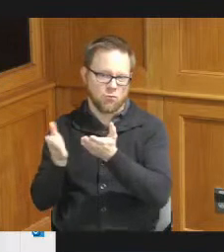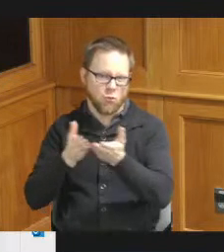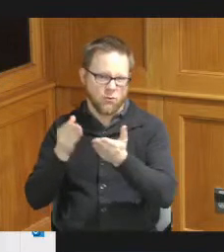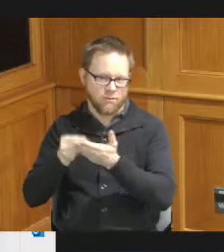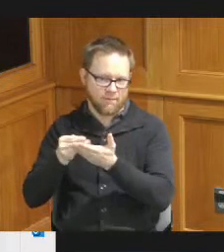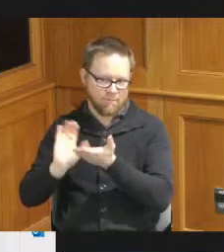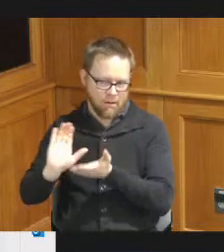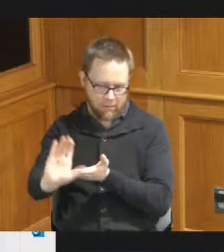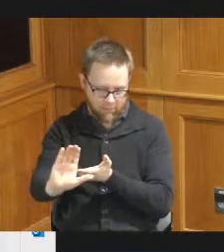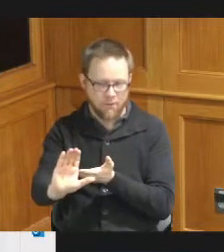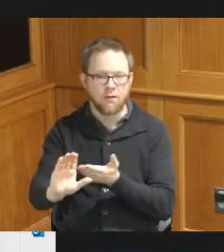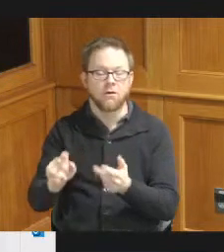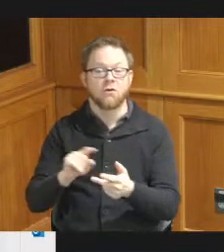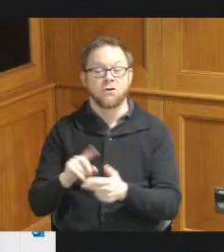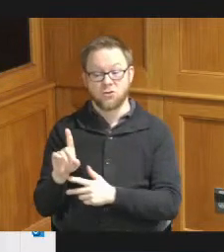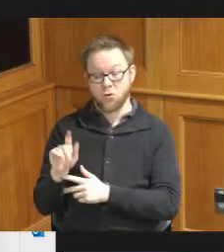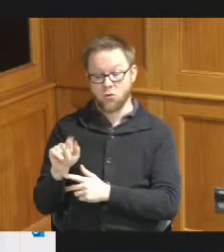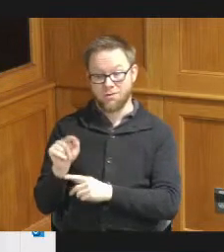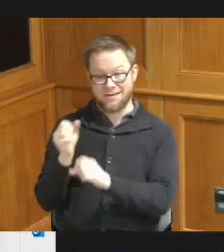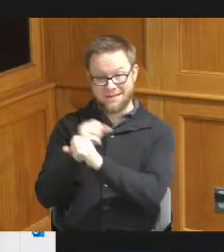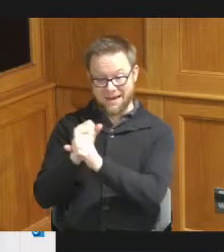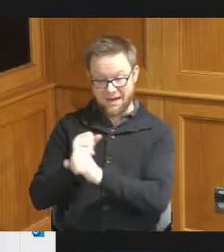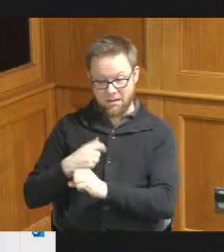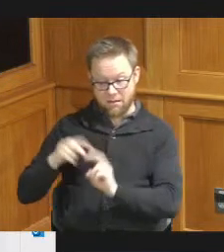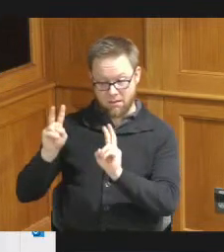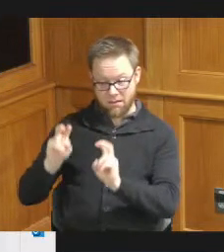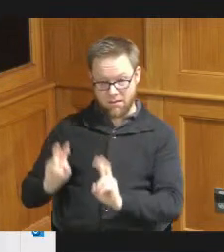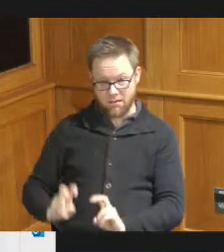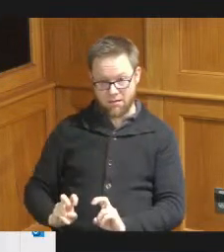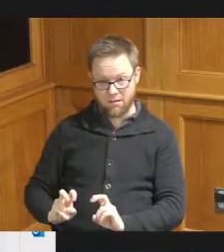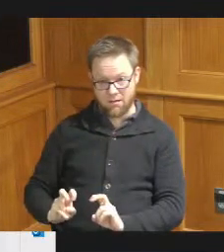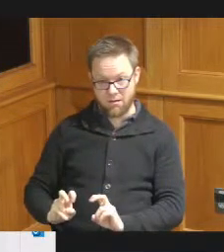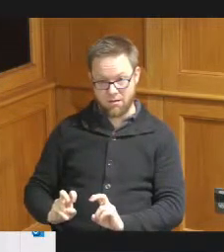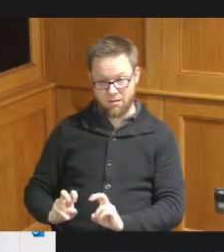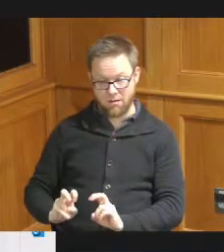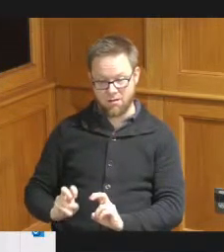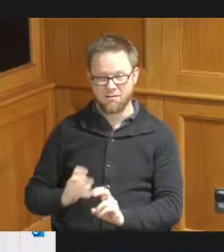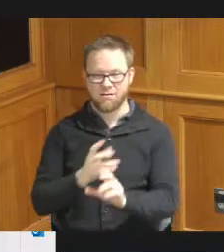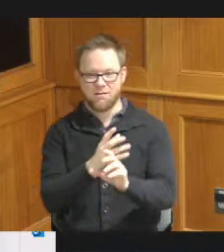and the data that we looked at and this is data that we received from the Continuum